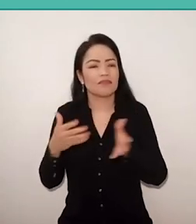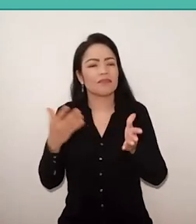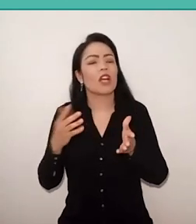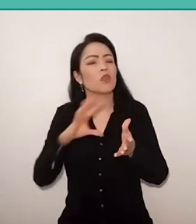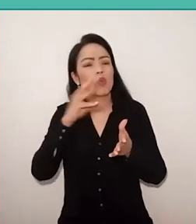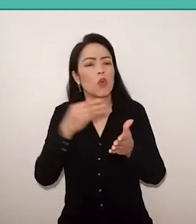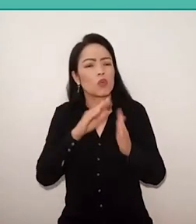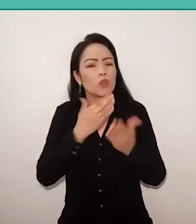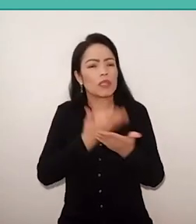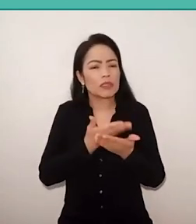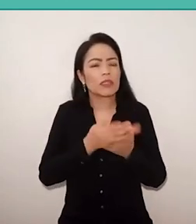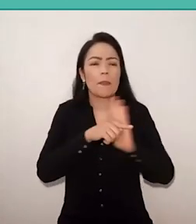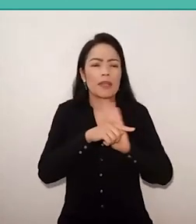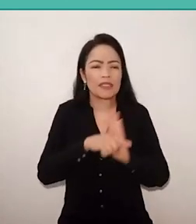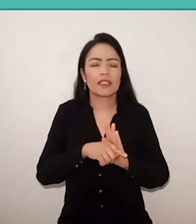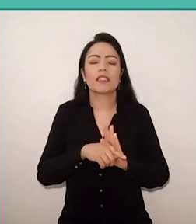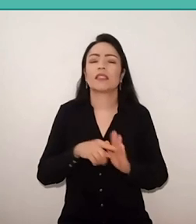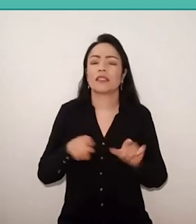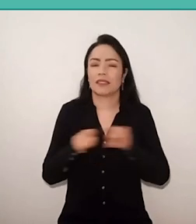and also the complexity that surrounds it.